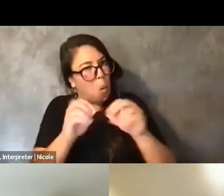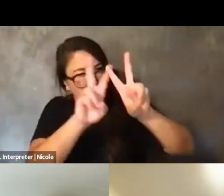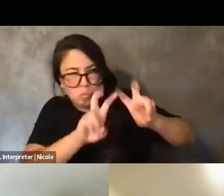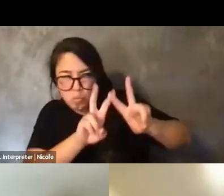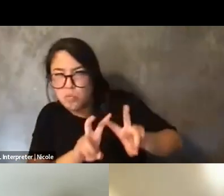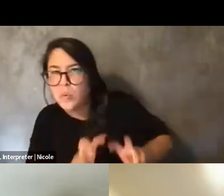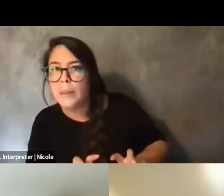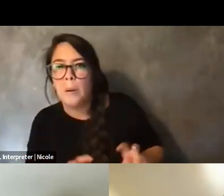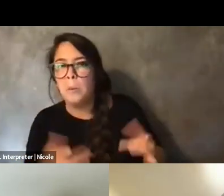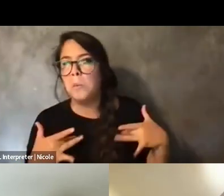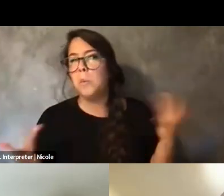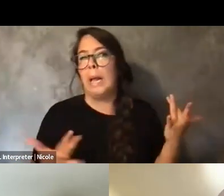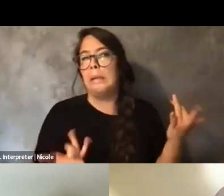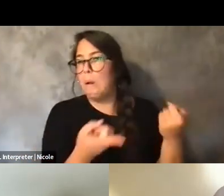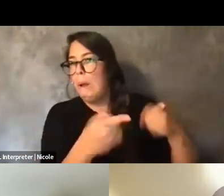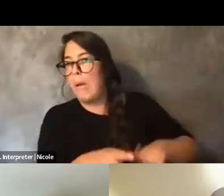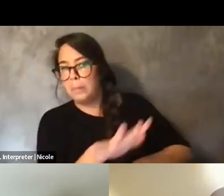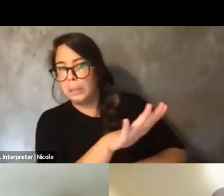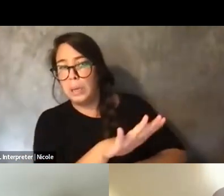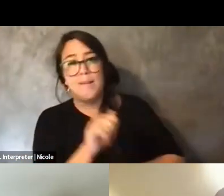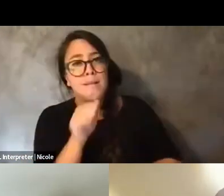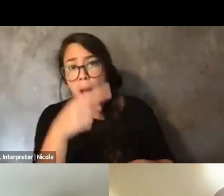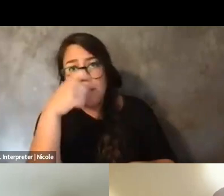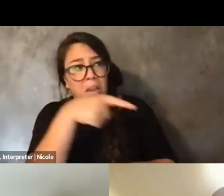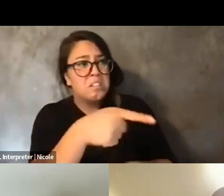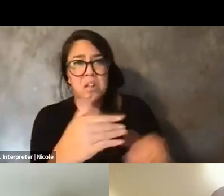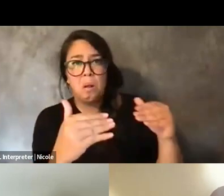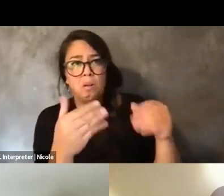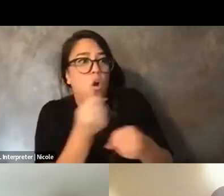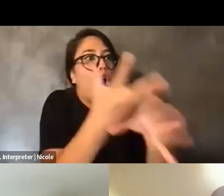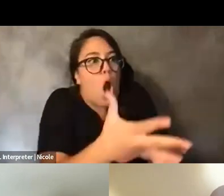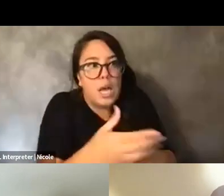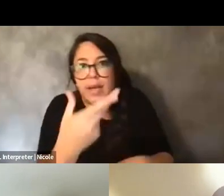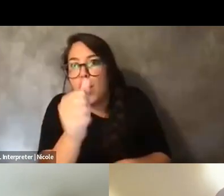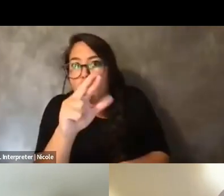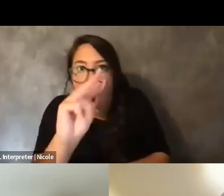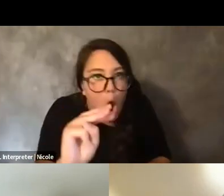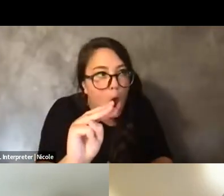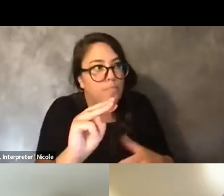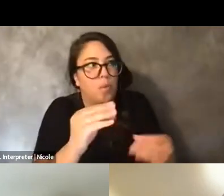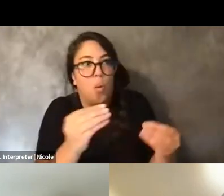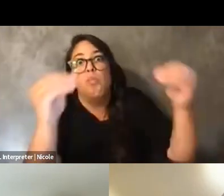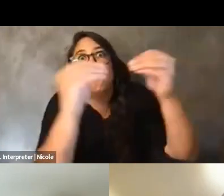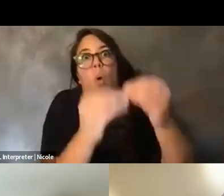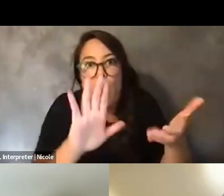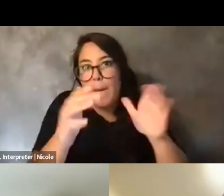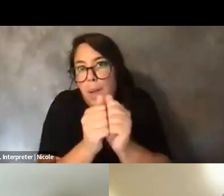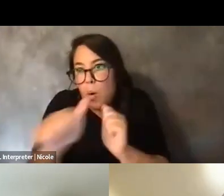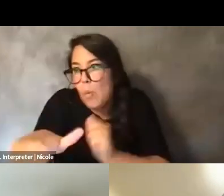not because these spaces are doing more, like, injustice or more harm or more oppression than others, but because I think, yeah, like,